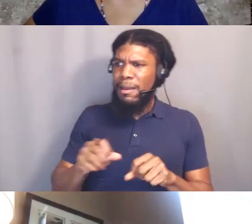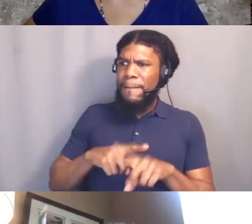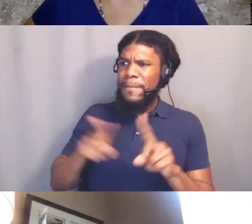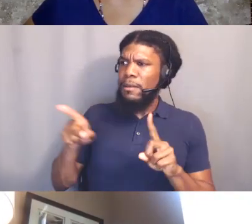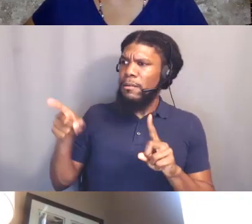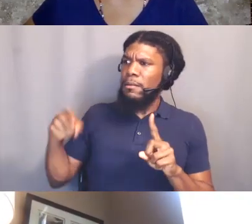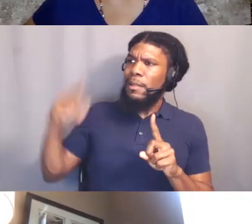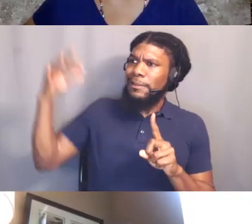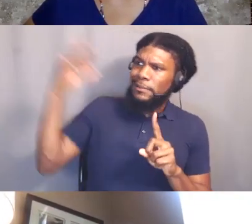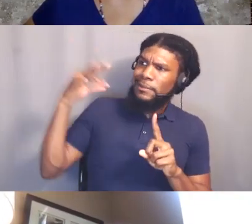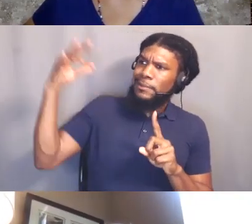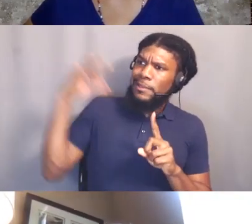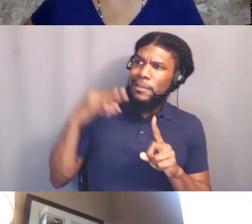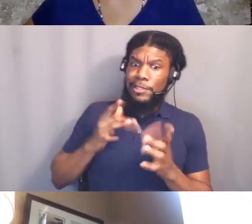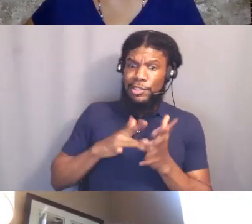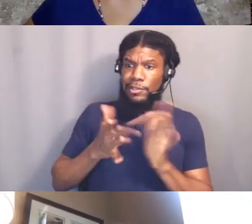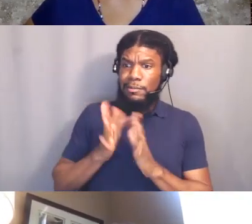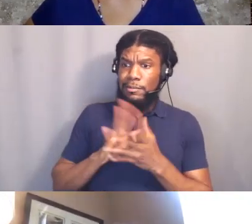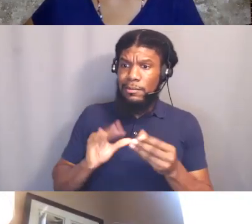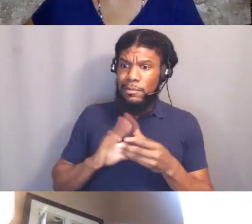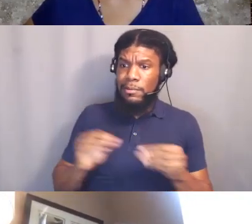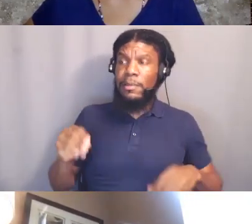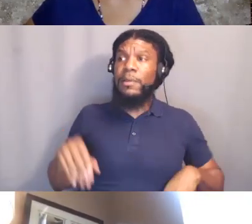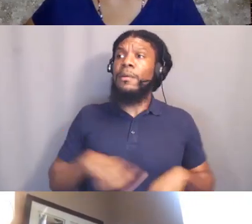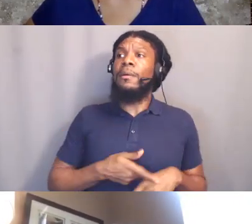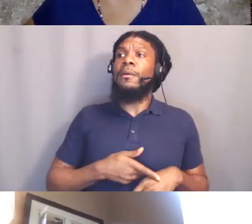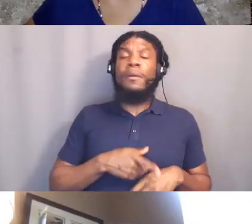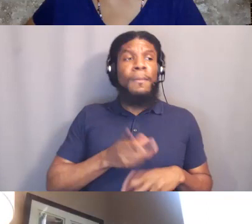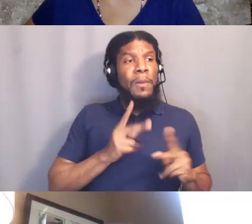clothe the naked, welcome the immigrant, visit the prisons,